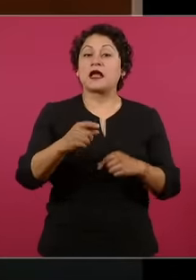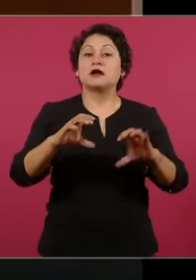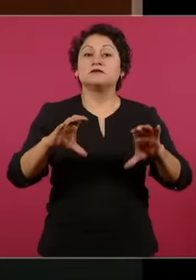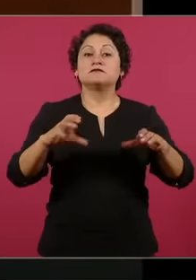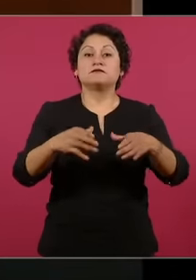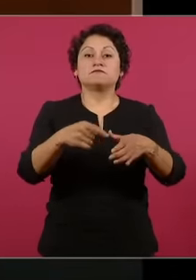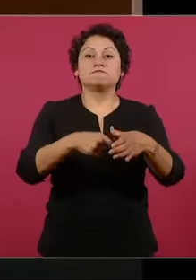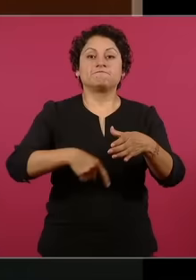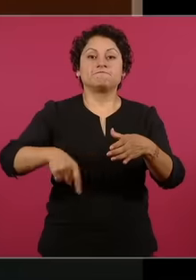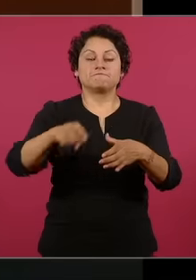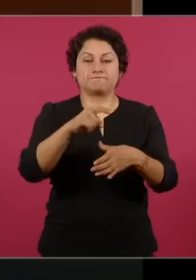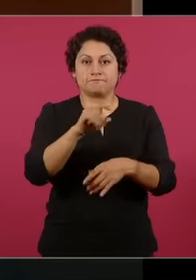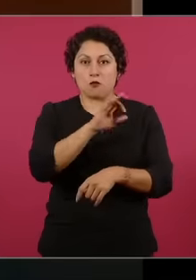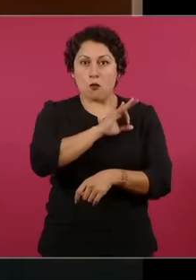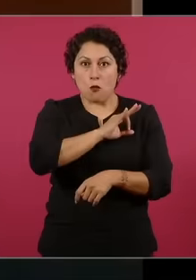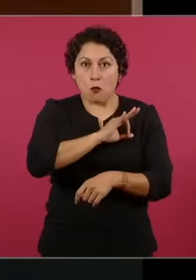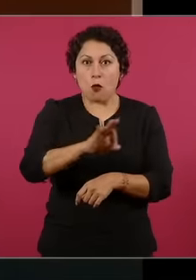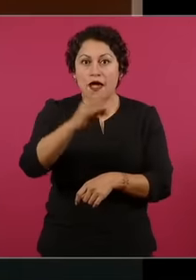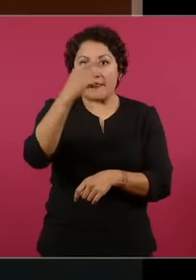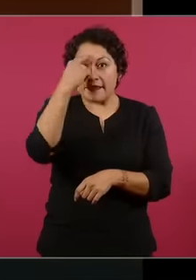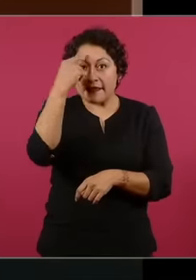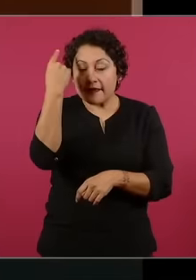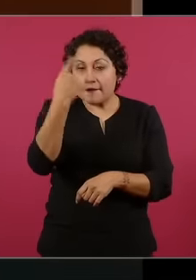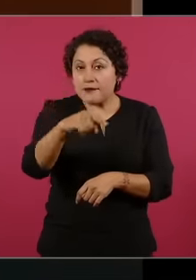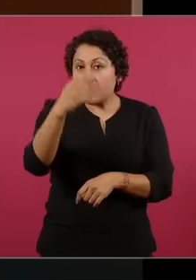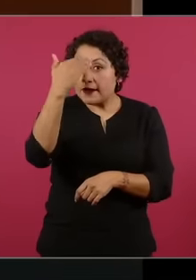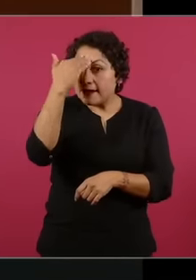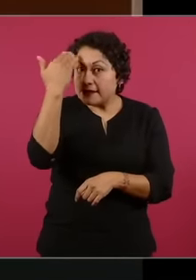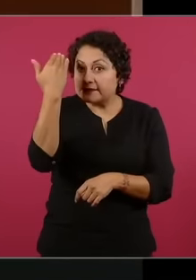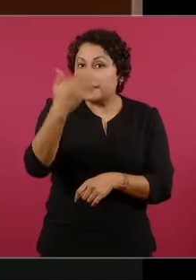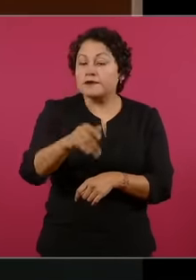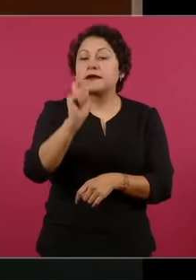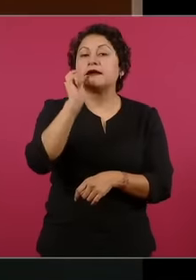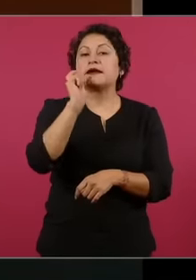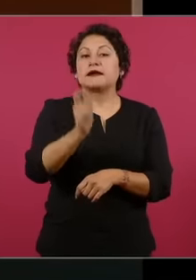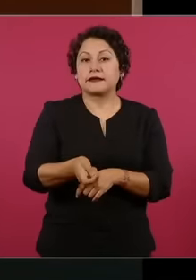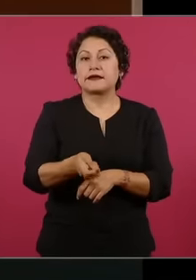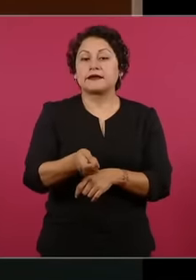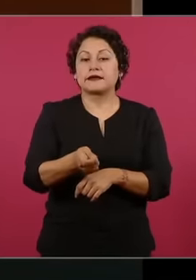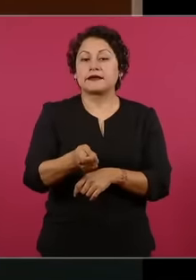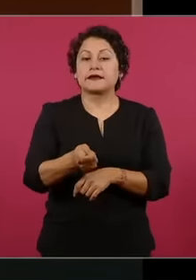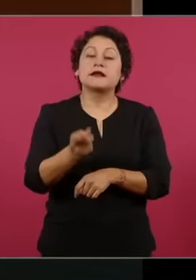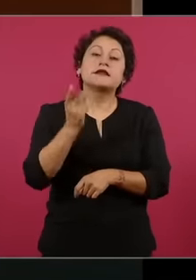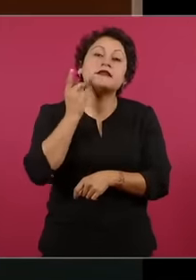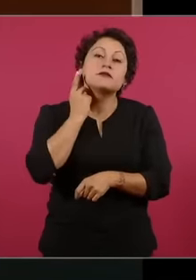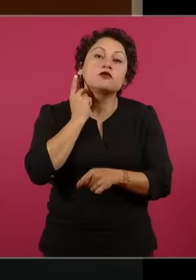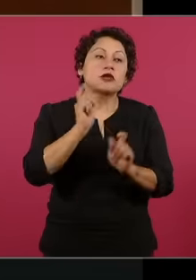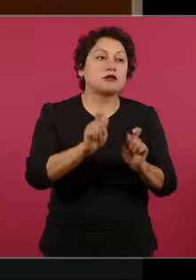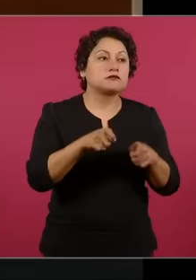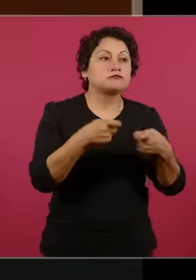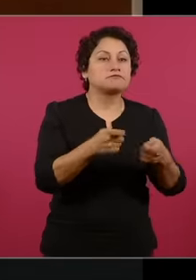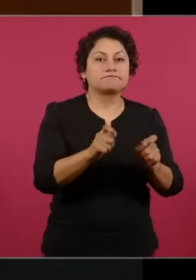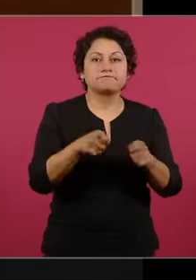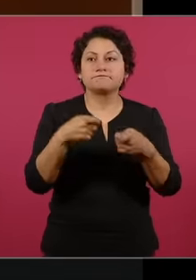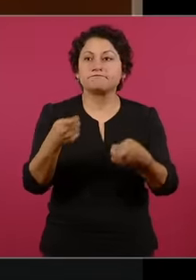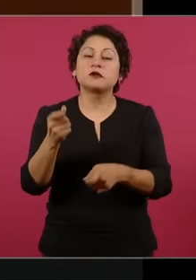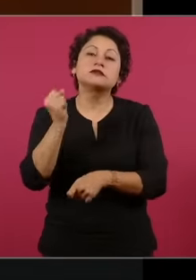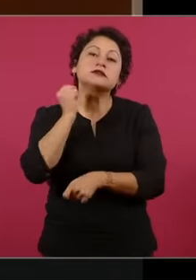ultimately instance on the due assignment of deputations or senatorial offices by the principle of